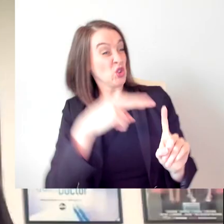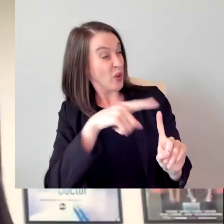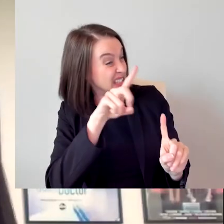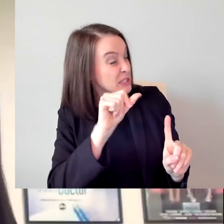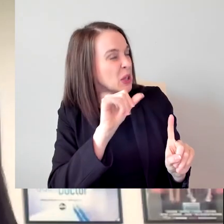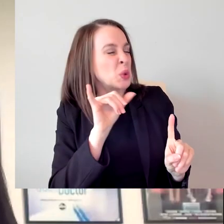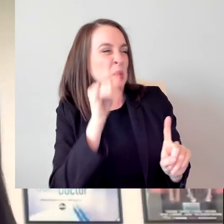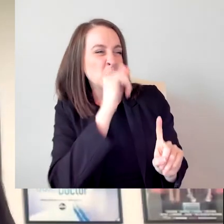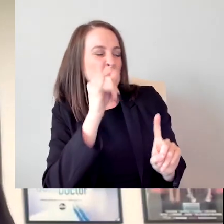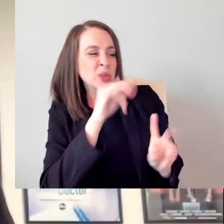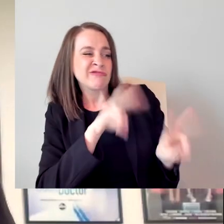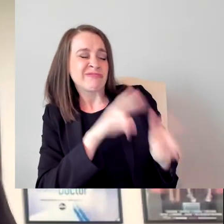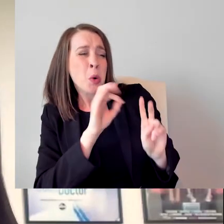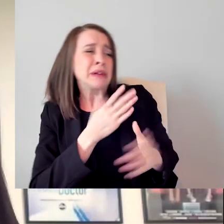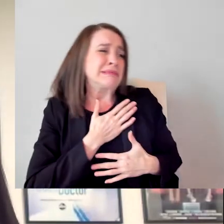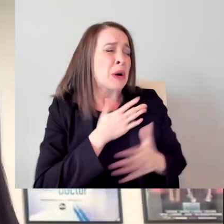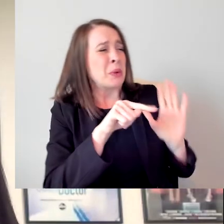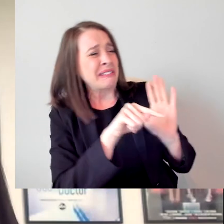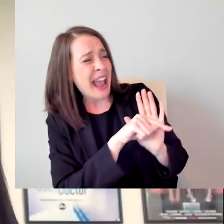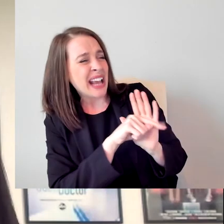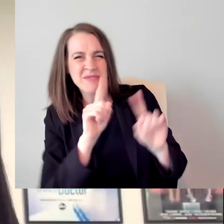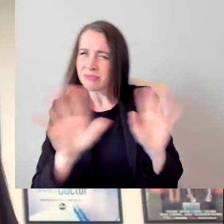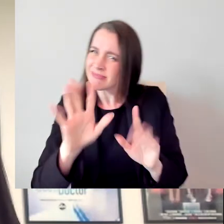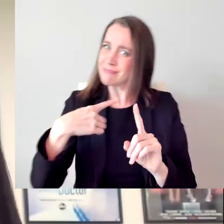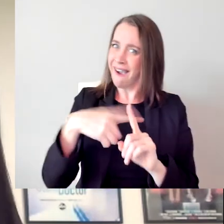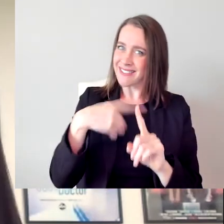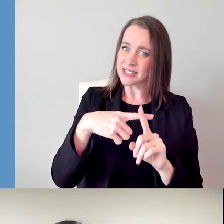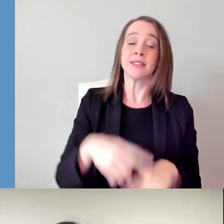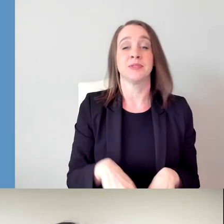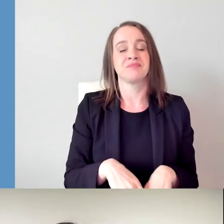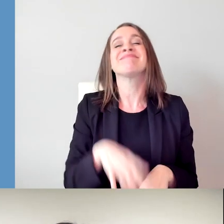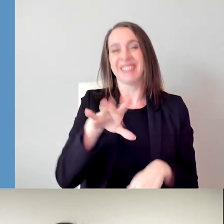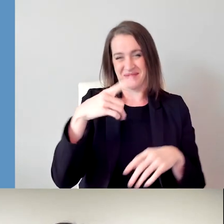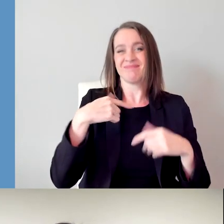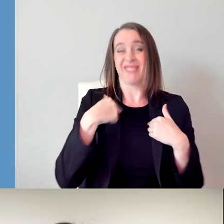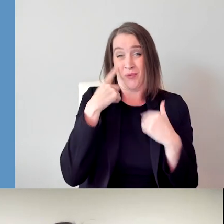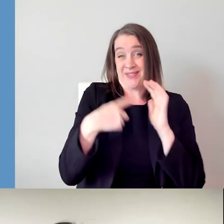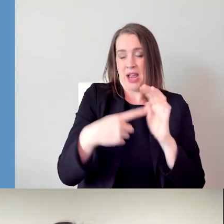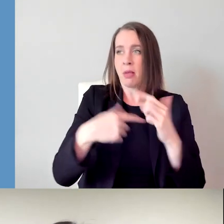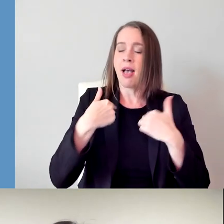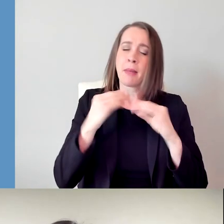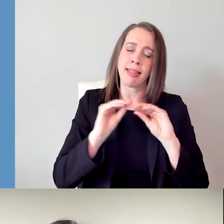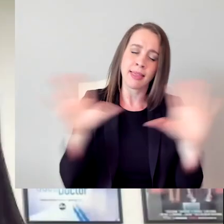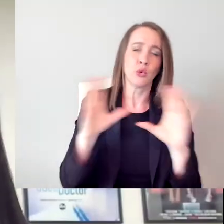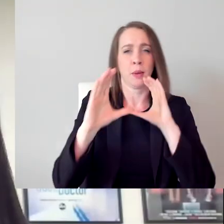A phrase I hear a lot is I'm a very precise communicator. And I say all the information up front